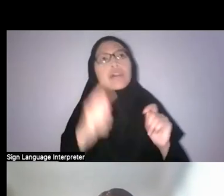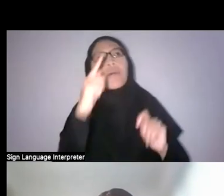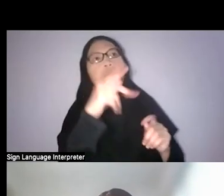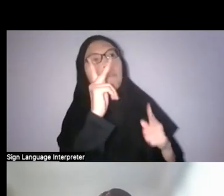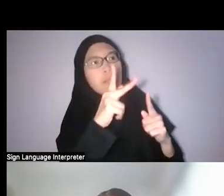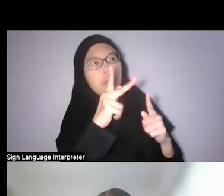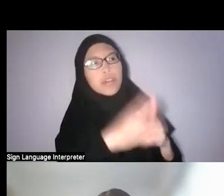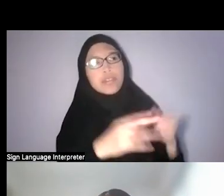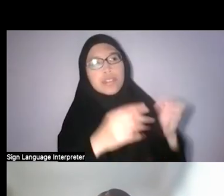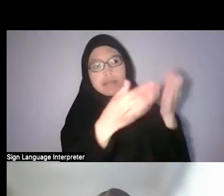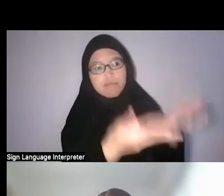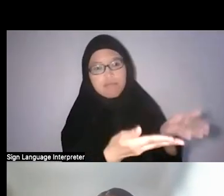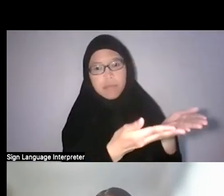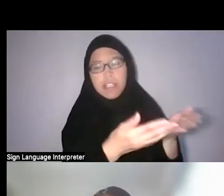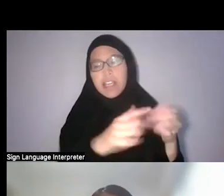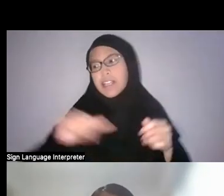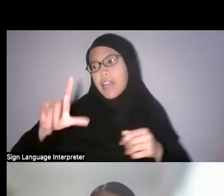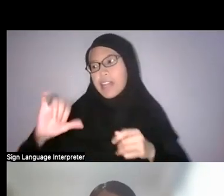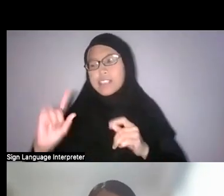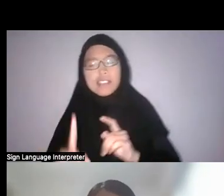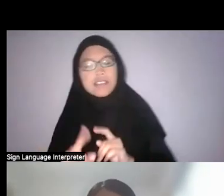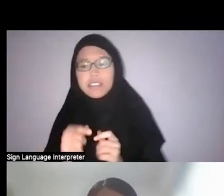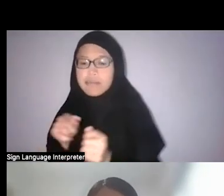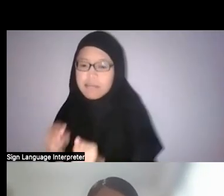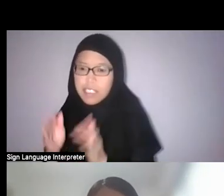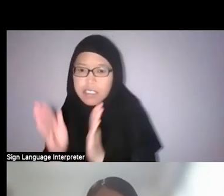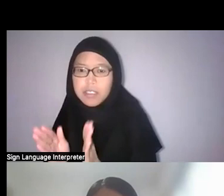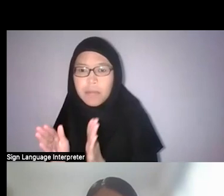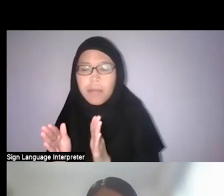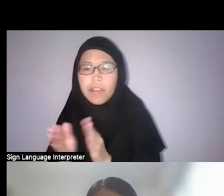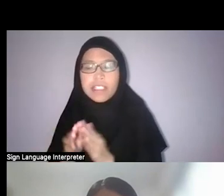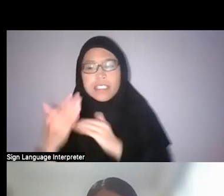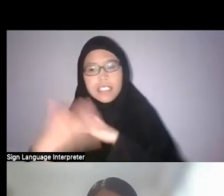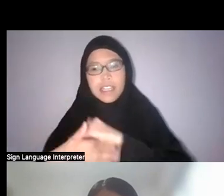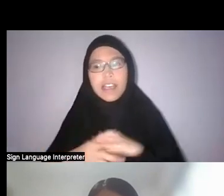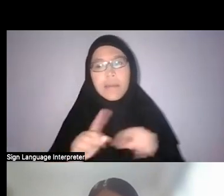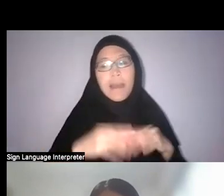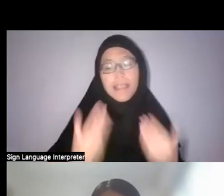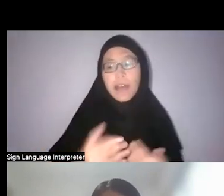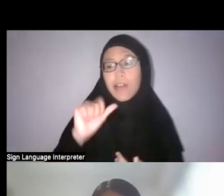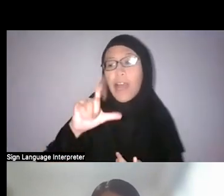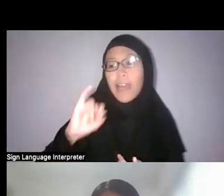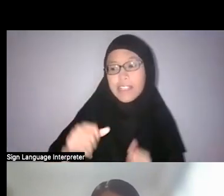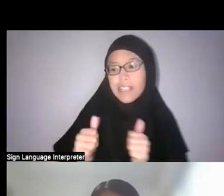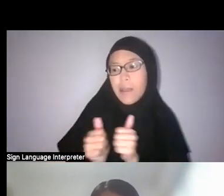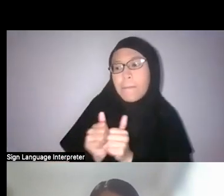But instead here, we have Ali the one pointing the way and Wallace is more or less the passive collector.